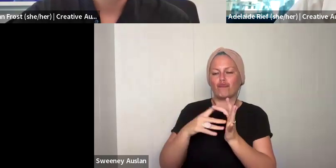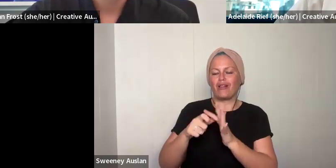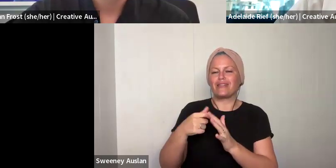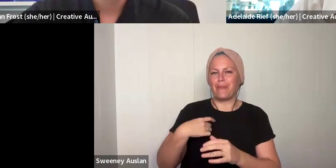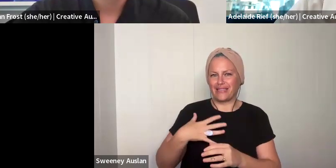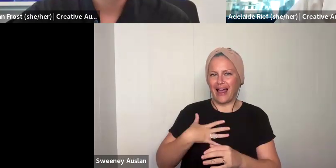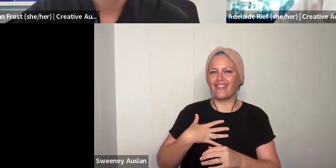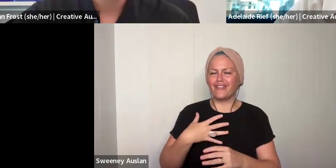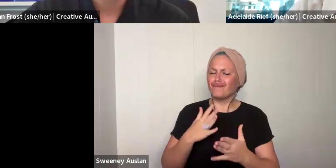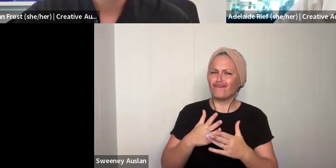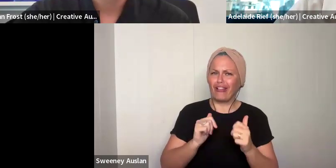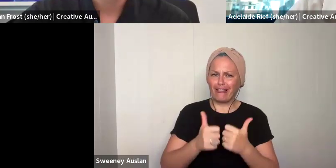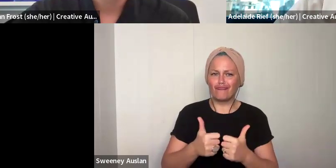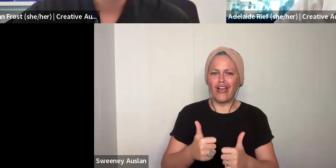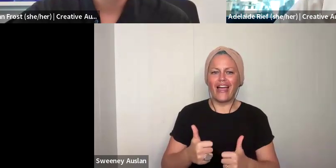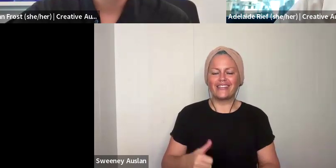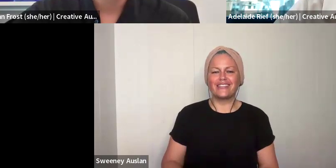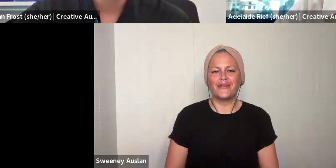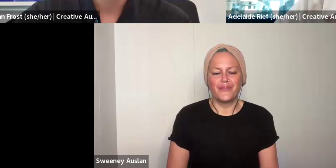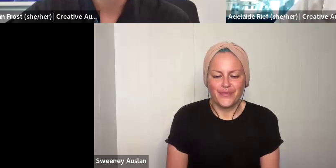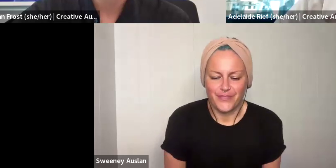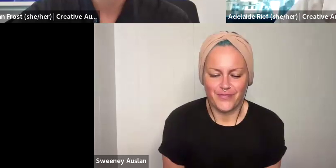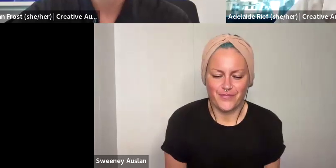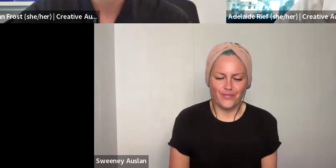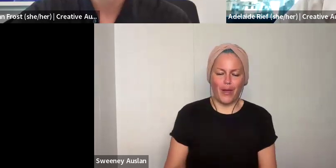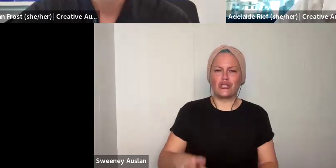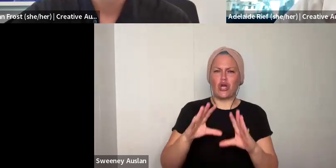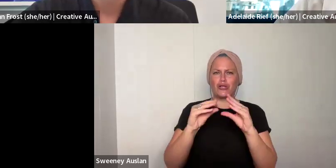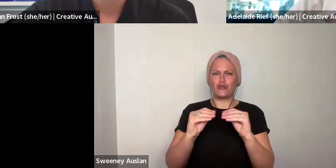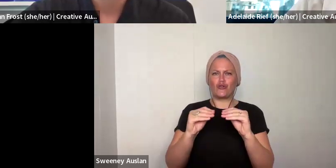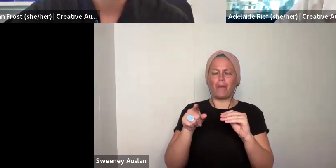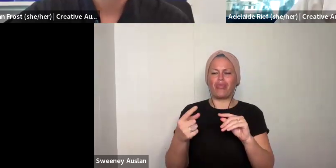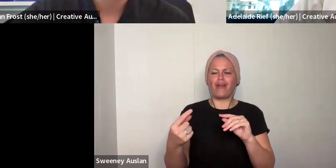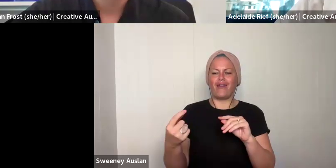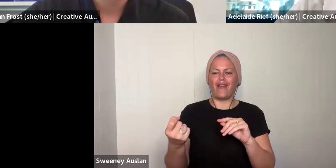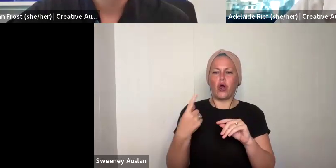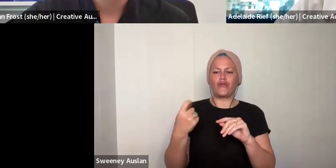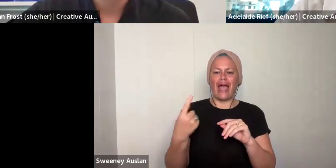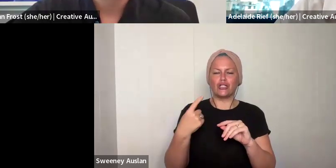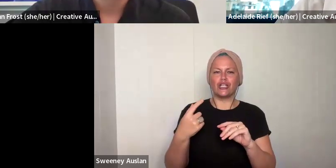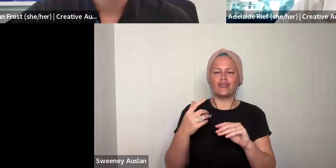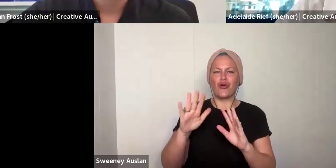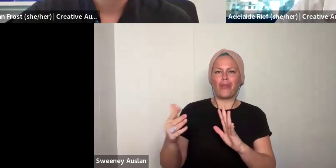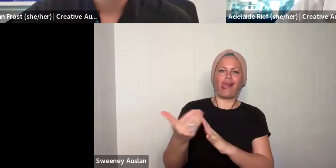will take you through to the application management system. I am getting a lot of being bogged noidse in my email